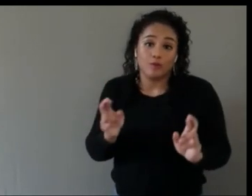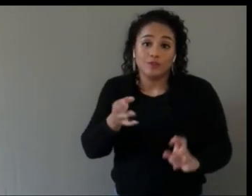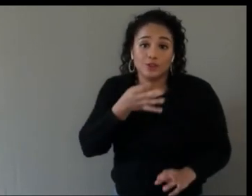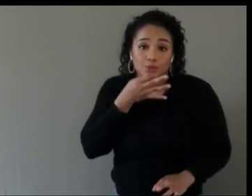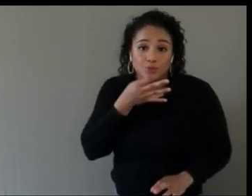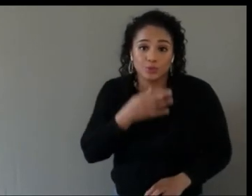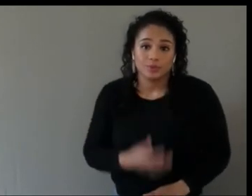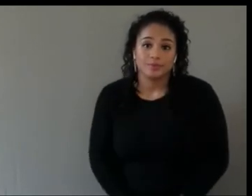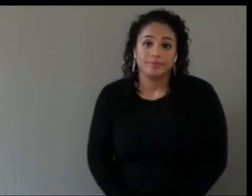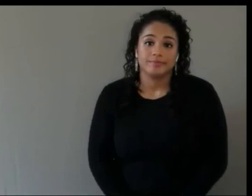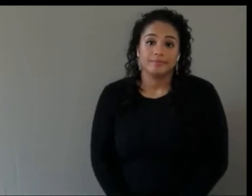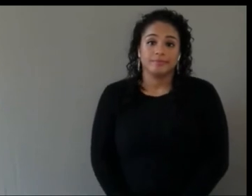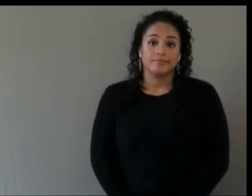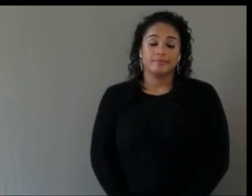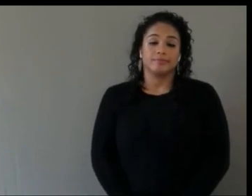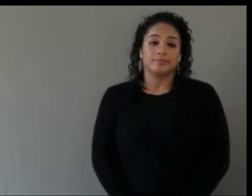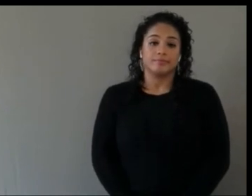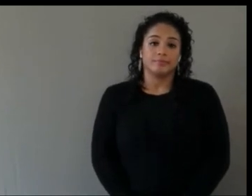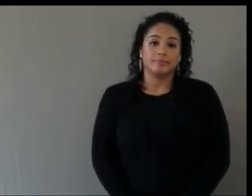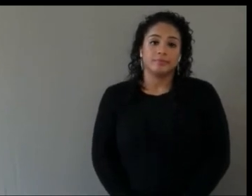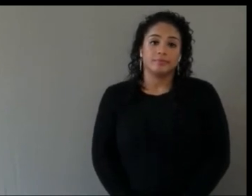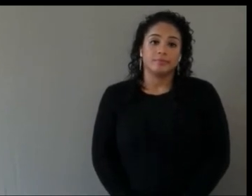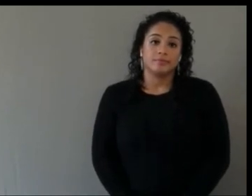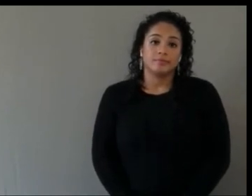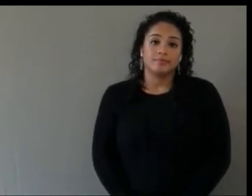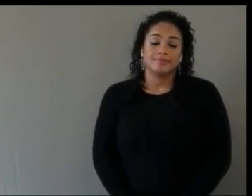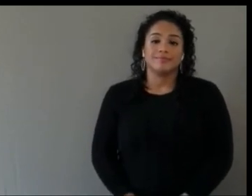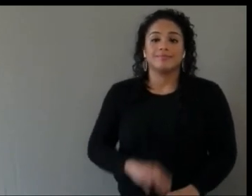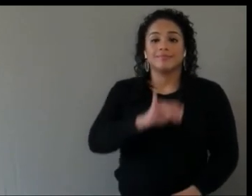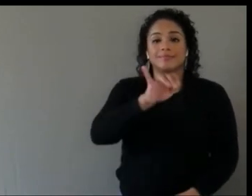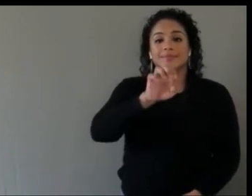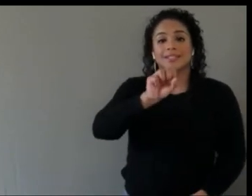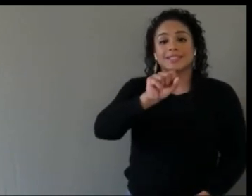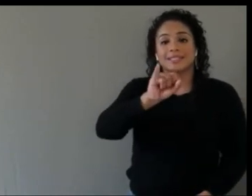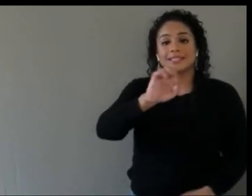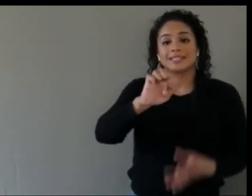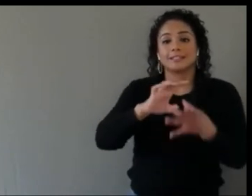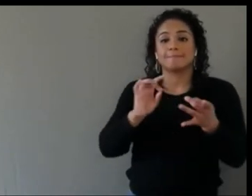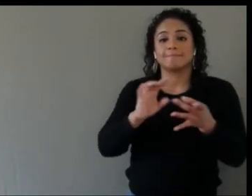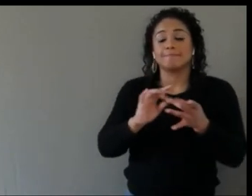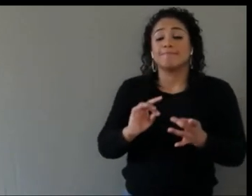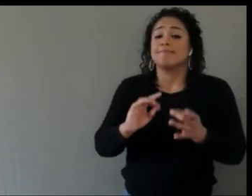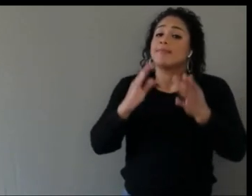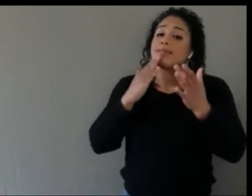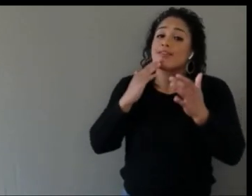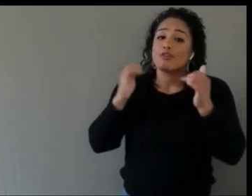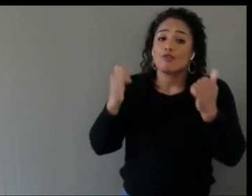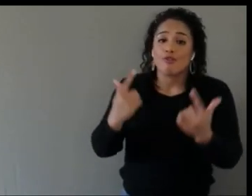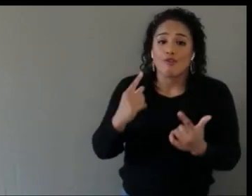Well, thank you all for these fantastic answers again. That's all time we have for questions.